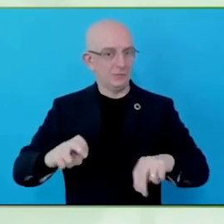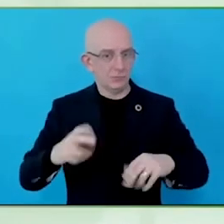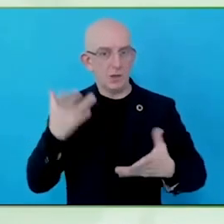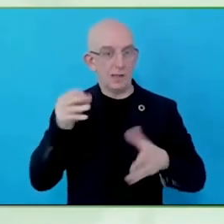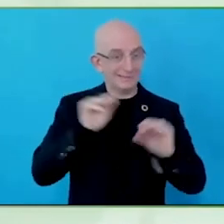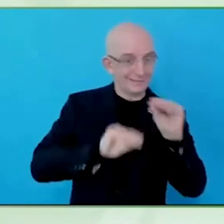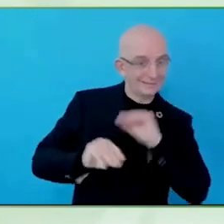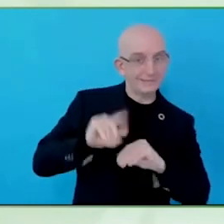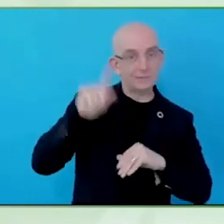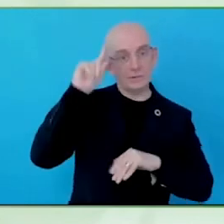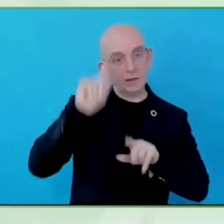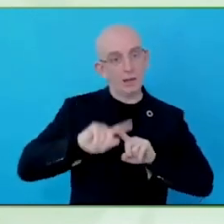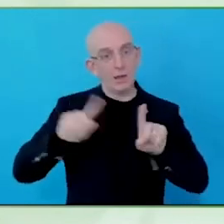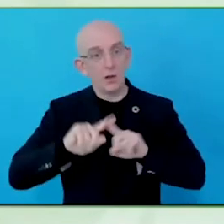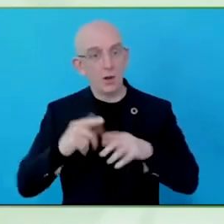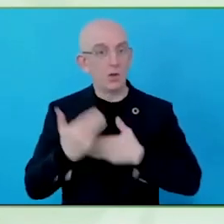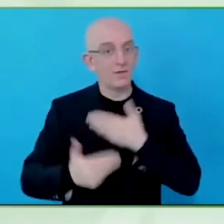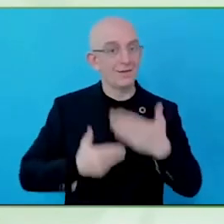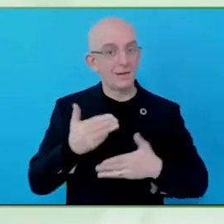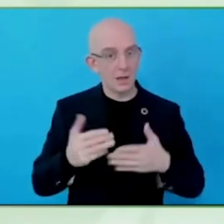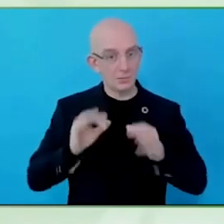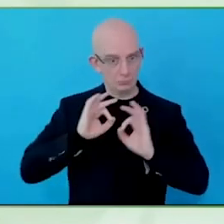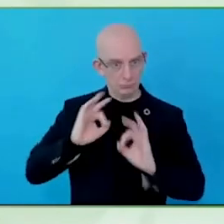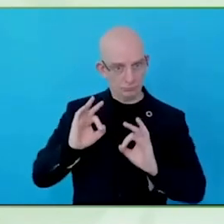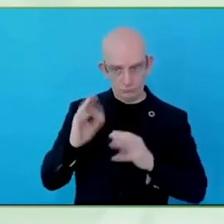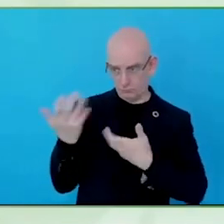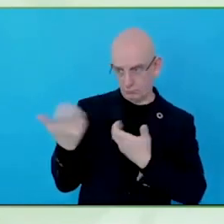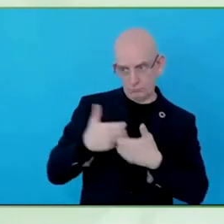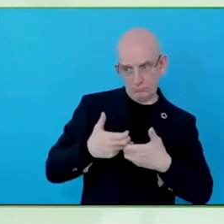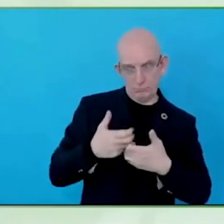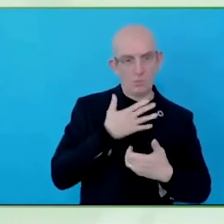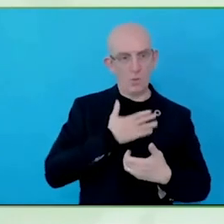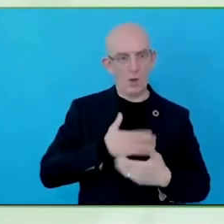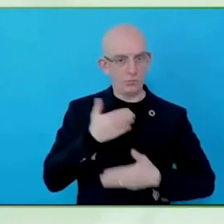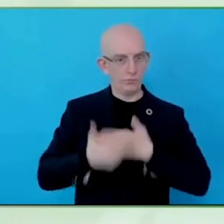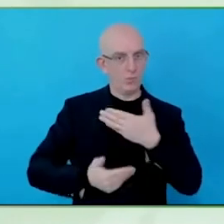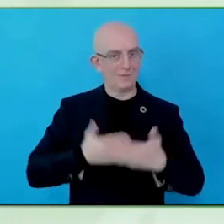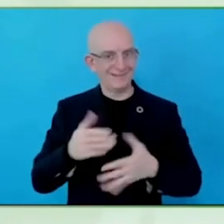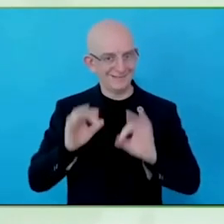inclusive design and innovation and inclusive research. And the third thing is the tools.